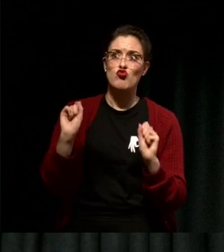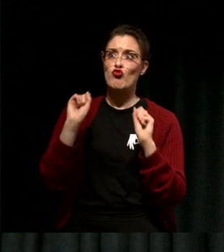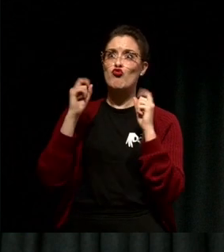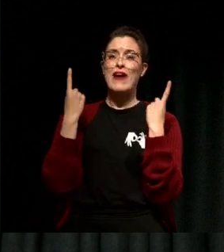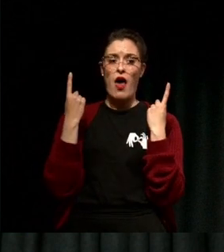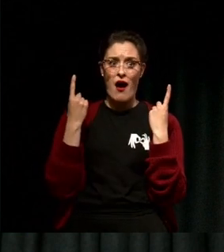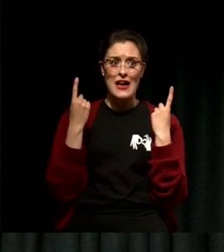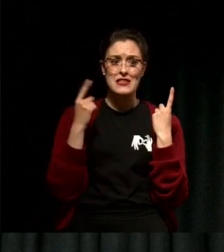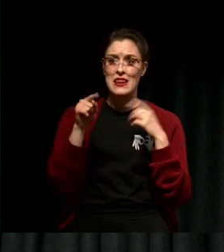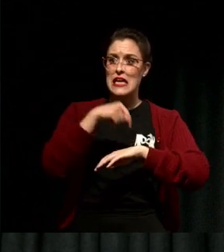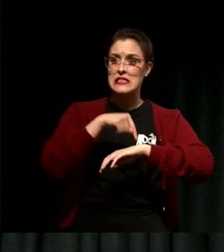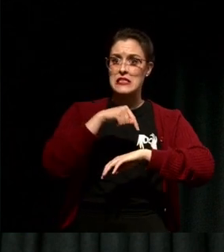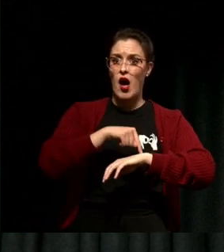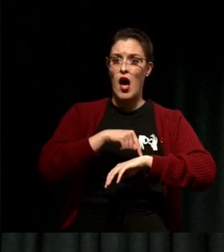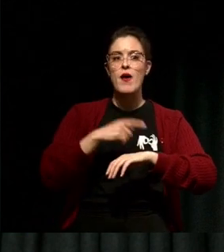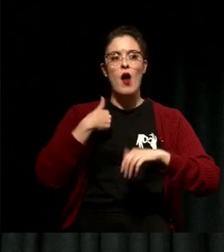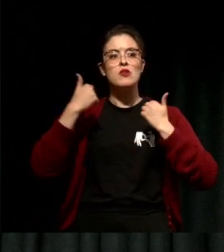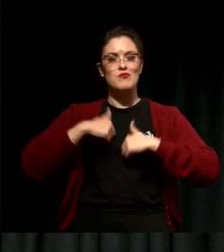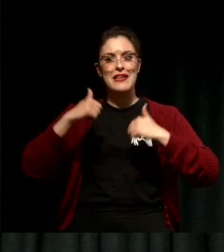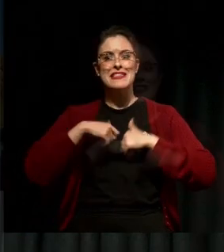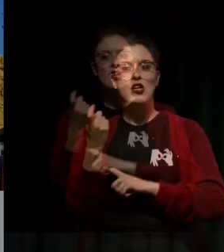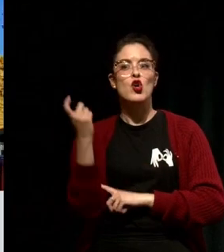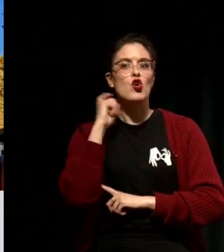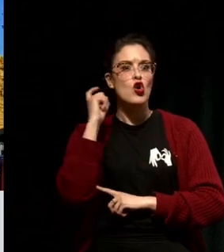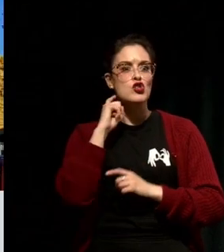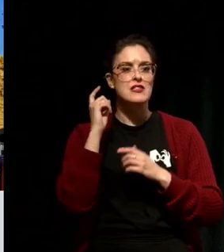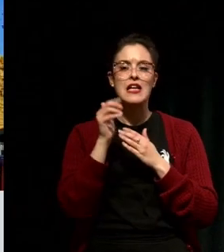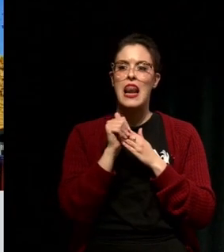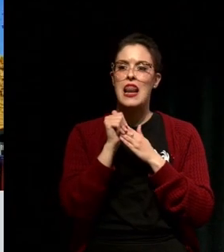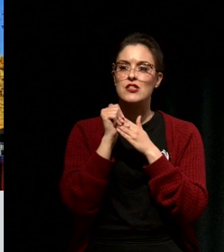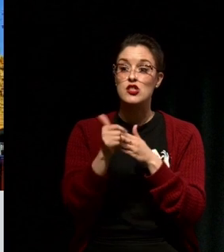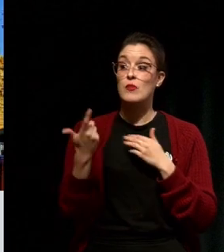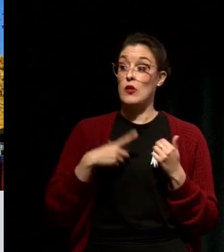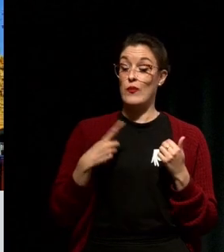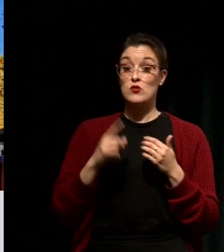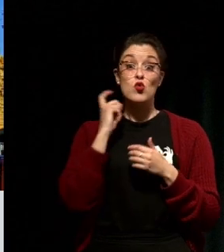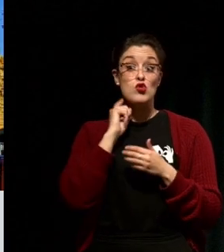See conscious leadership is about working with your feelings not running away from them.